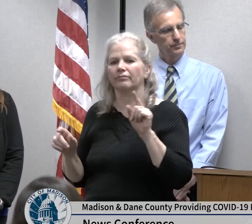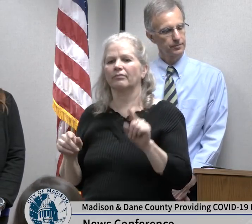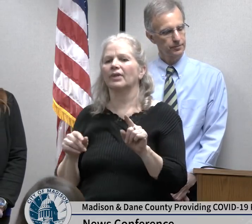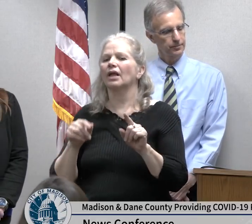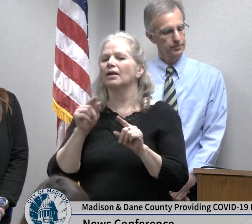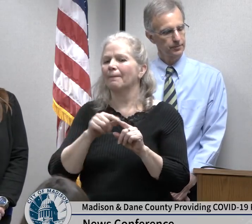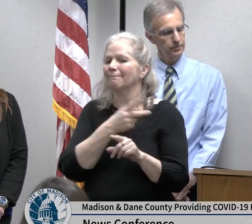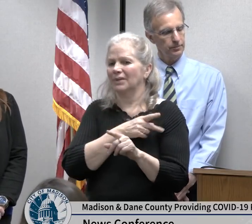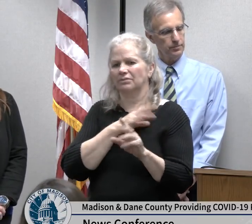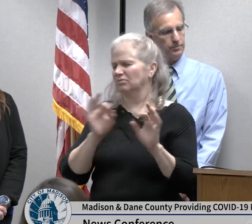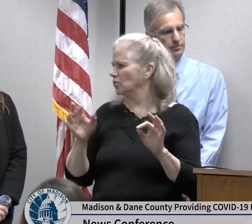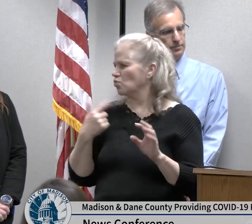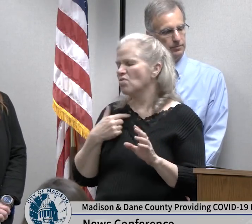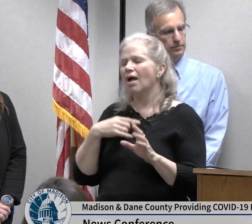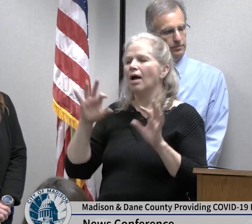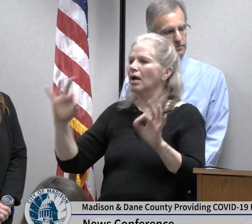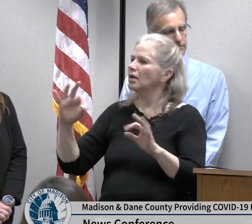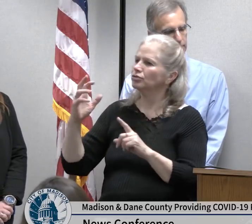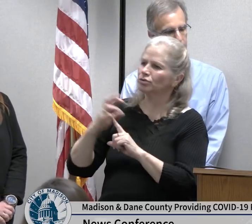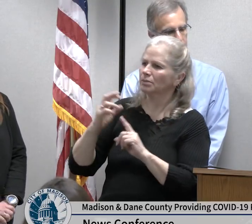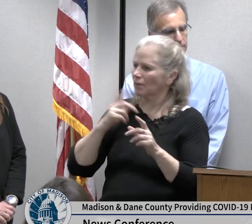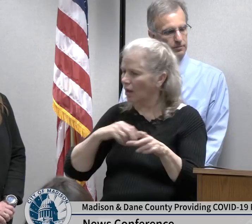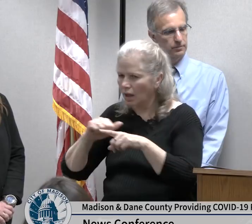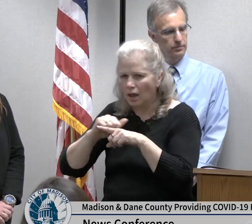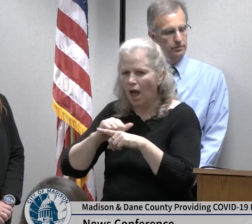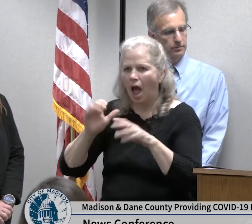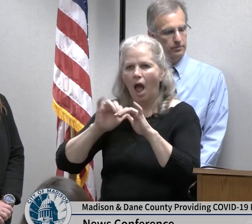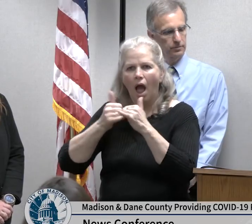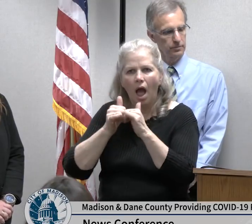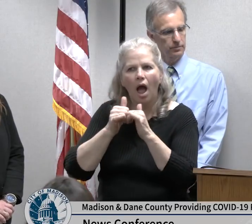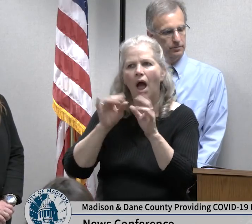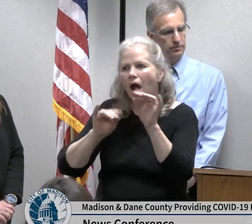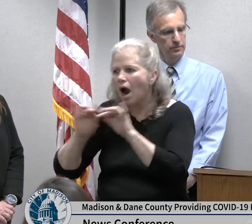right off the get-go with all the necessary precautions that our risk of